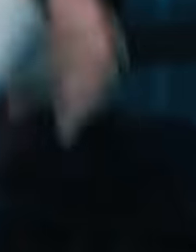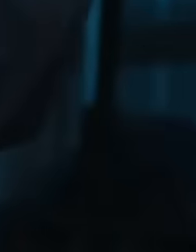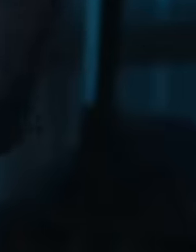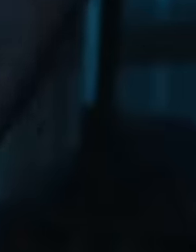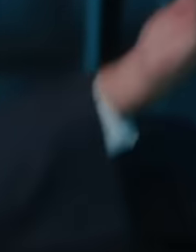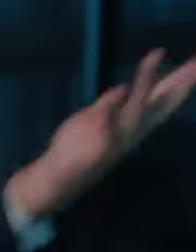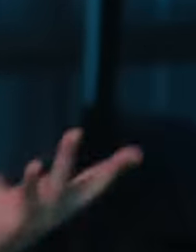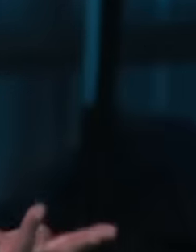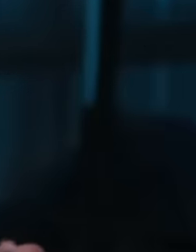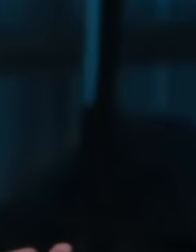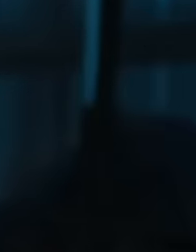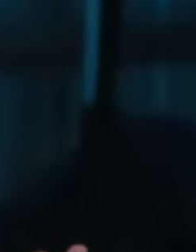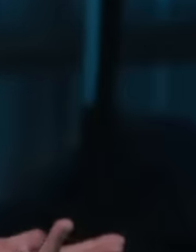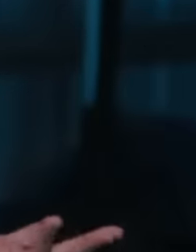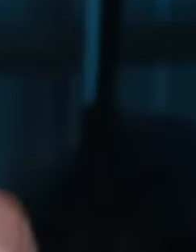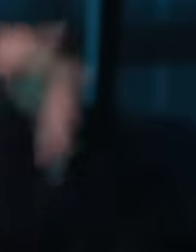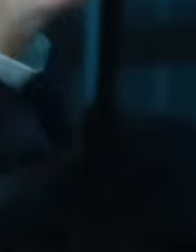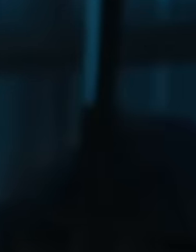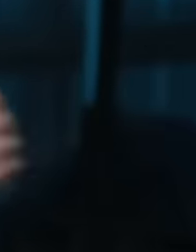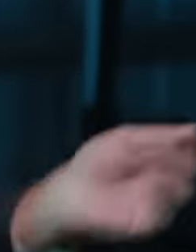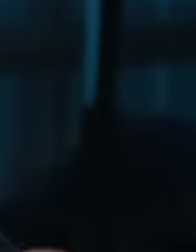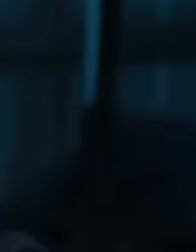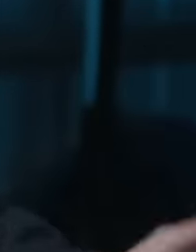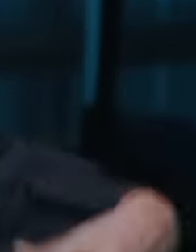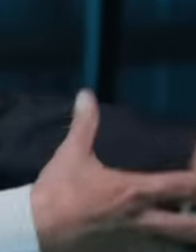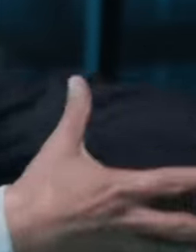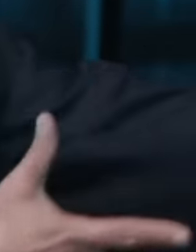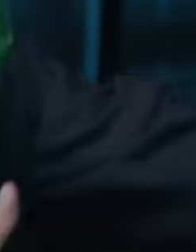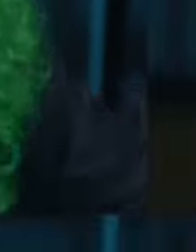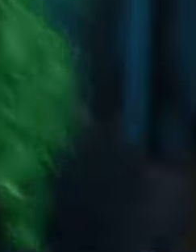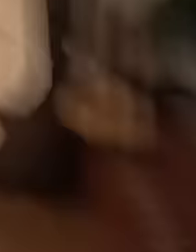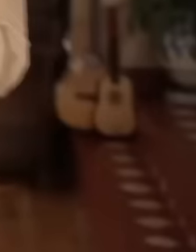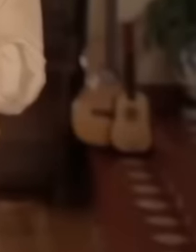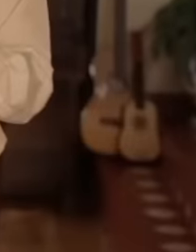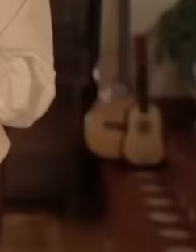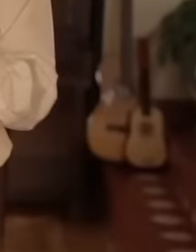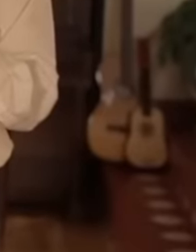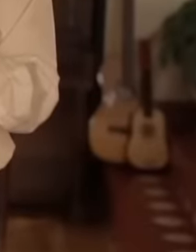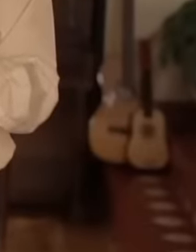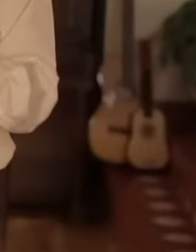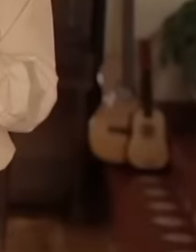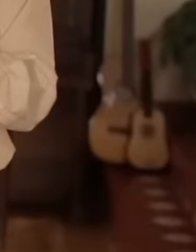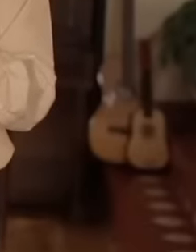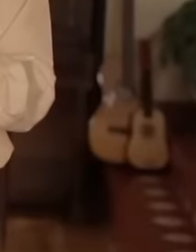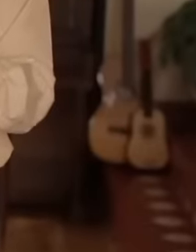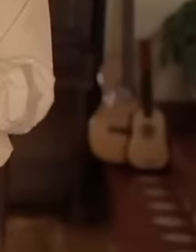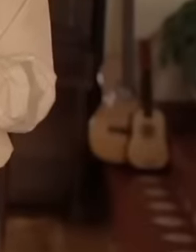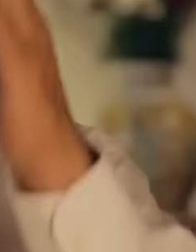advertise the government in turn. This is the main anger of the mainstream media and for